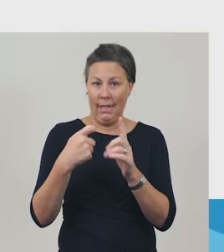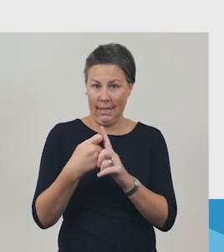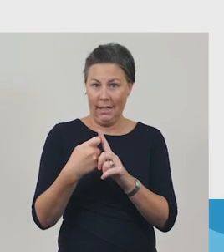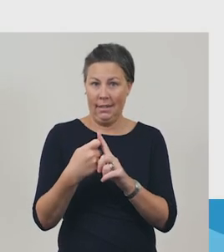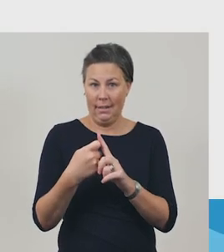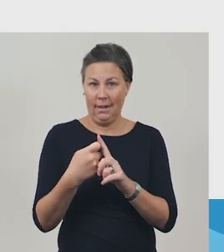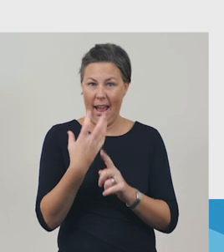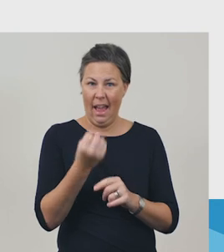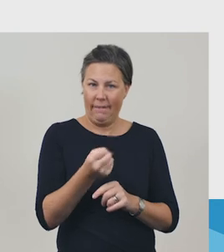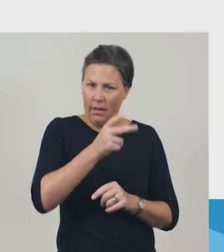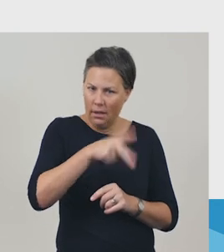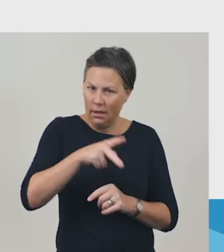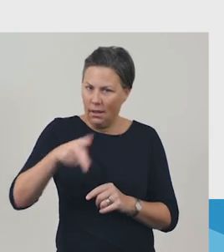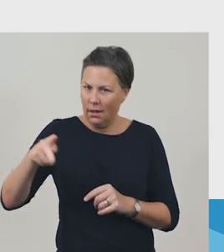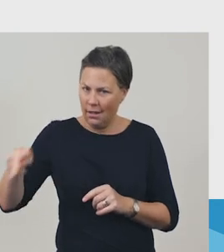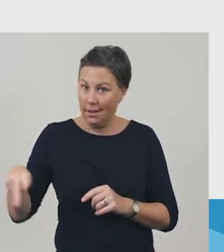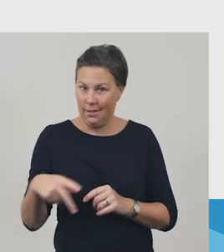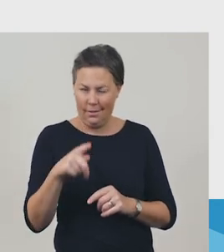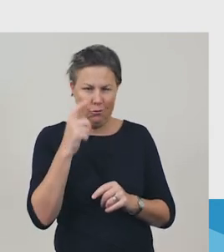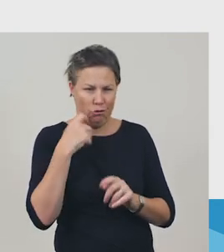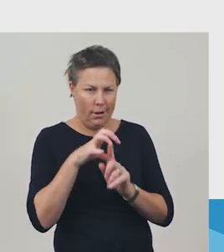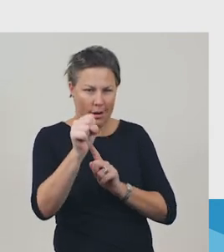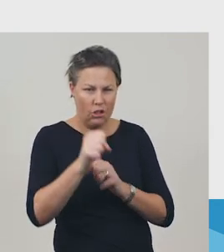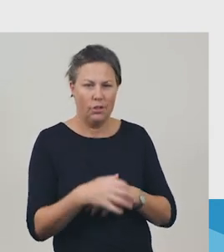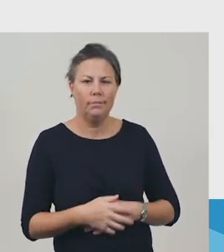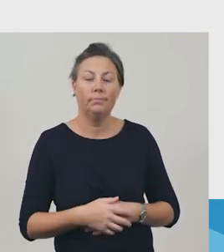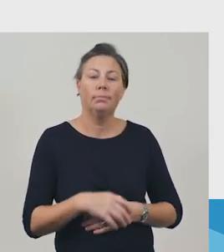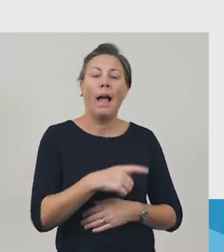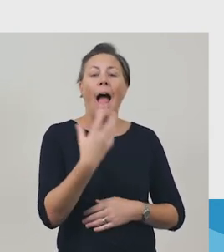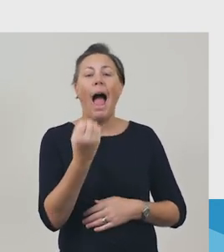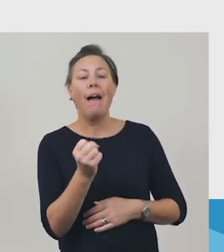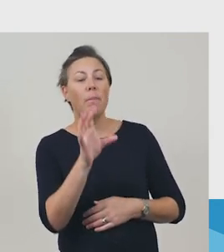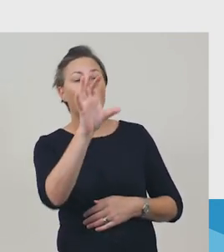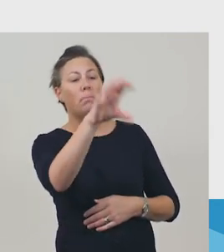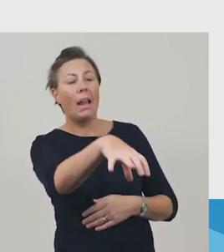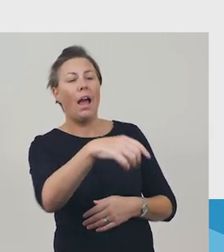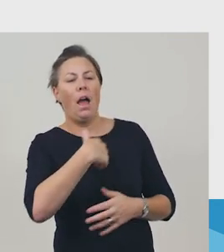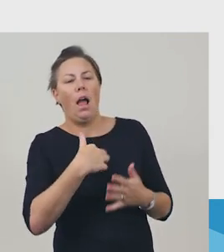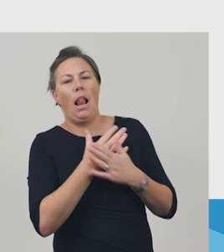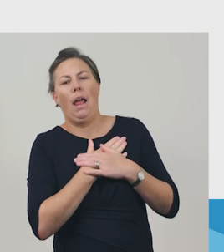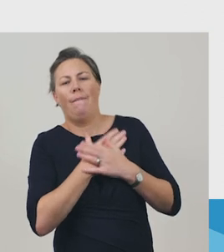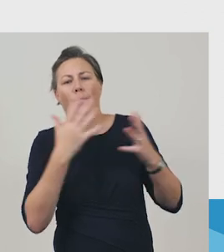'David’s Creek' – There’s a place I love to play, where the air is cool and clean.